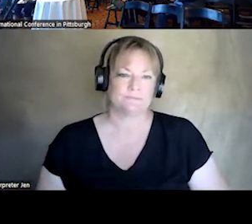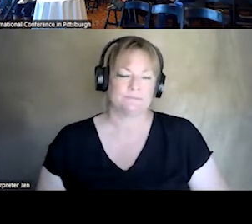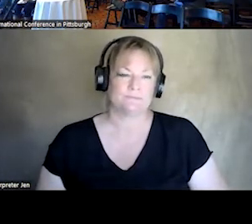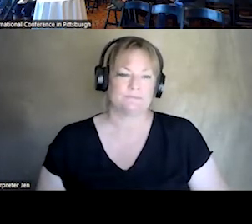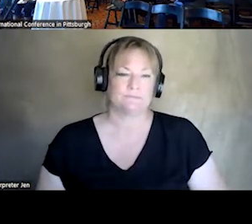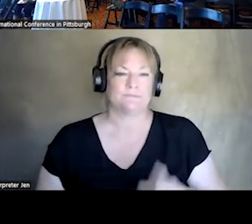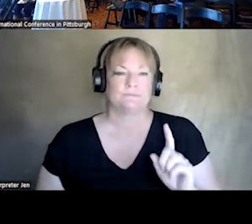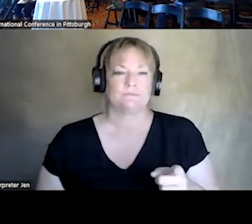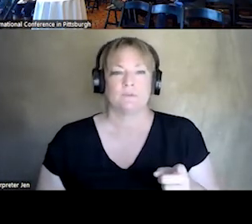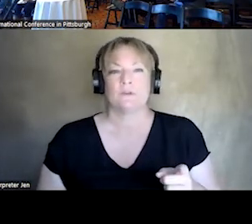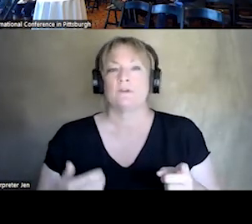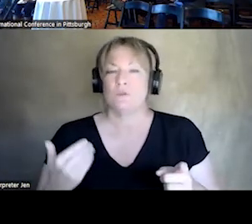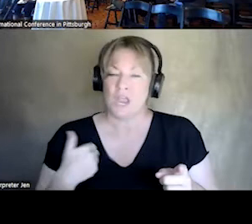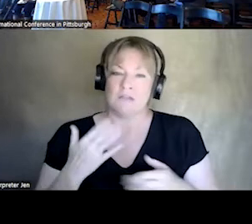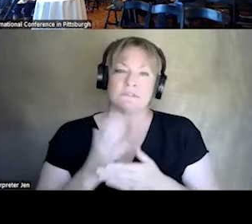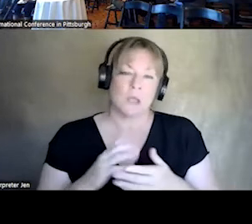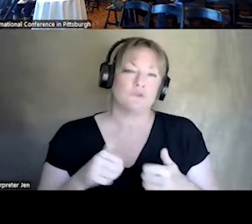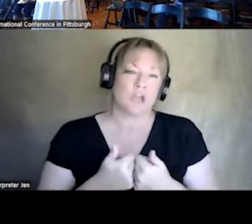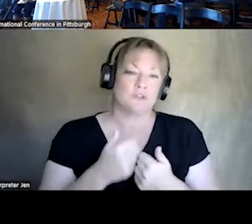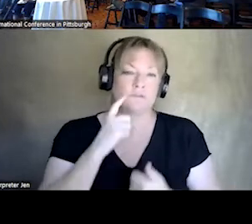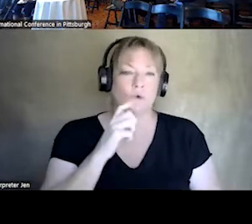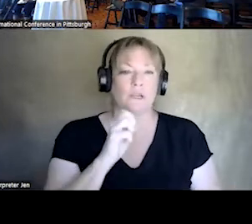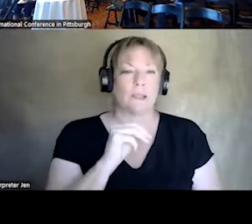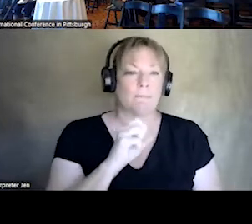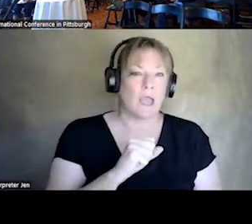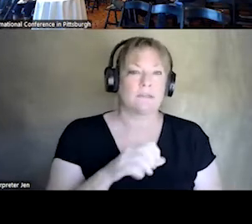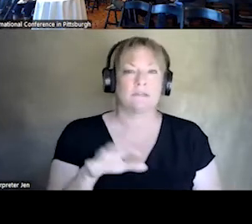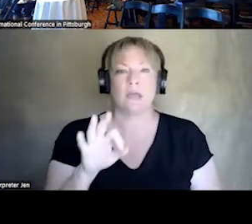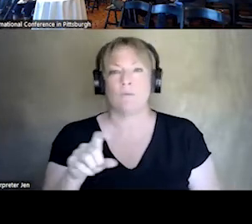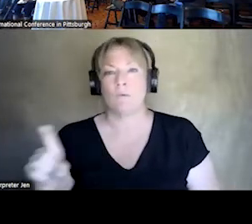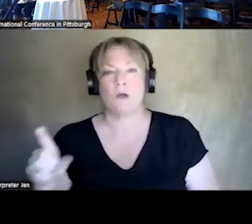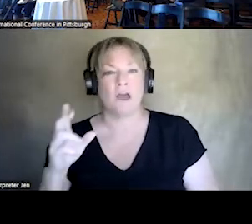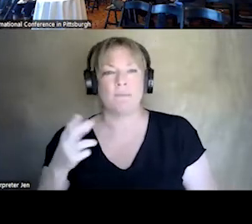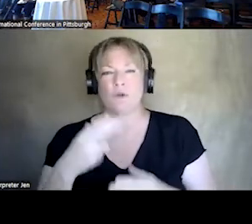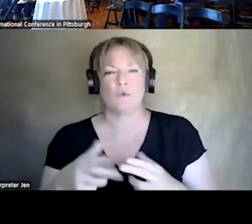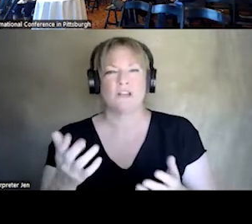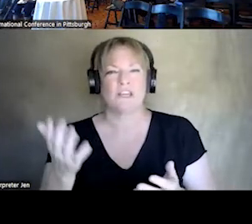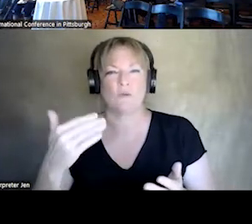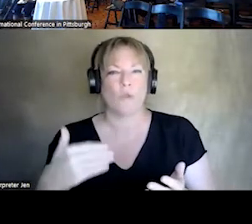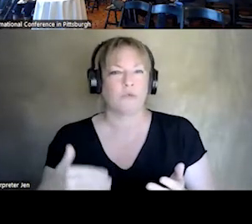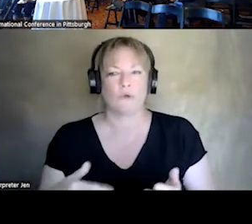WE HAVE CHALLENGES FOR EMS, 911, I WILL QUICKLY FLY TO THE NEXT SLIDE. I AM RUNNING OUT OF TIME.